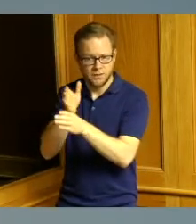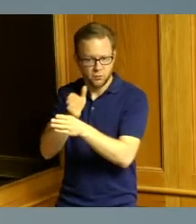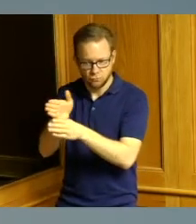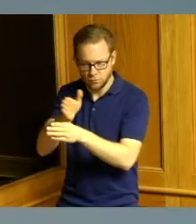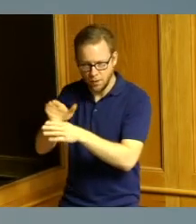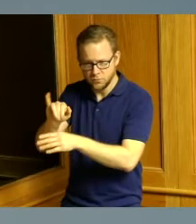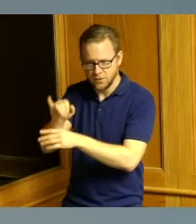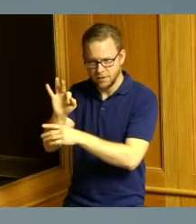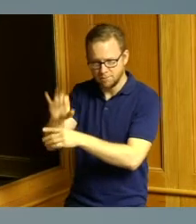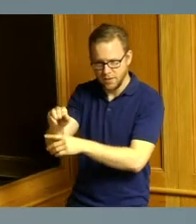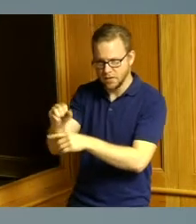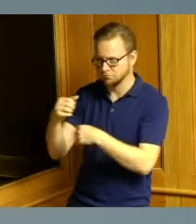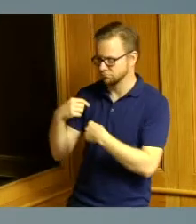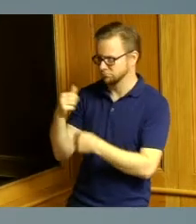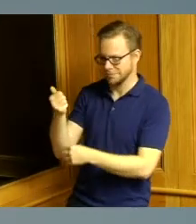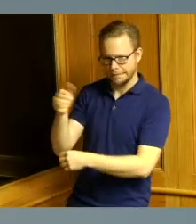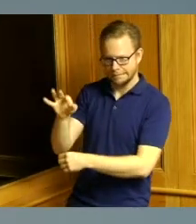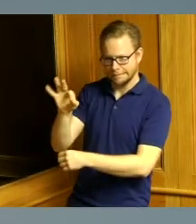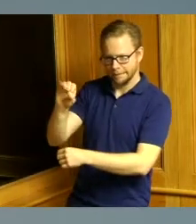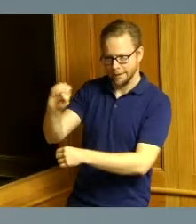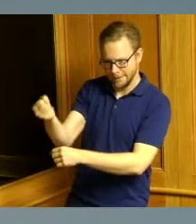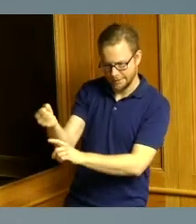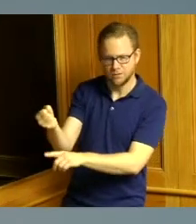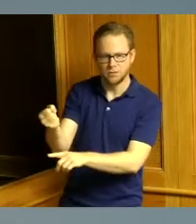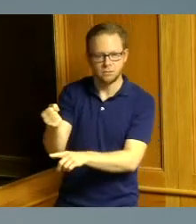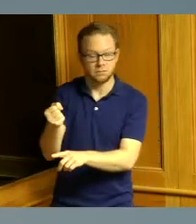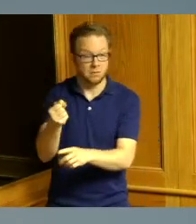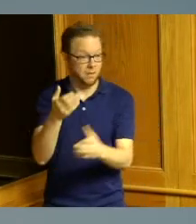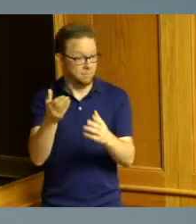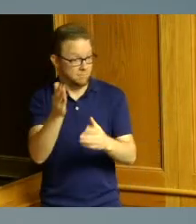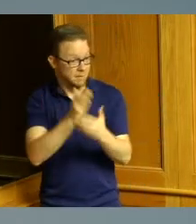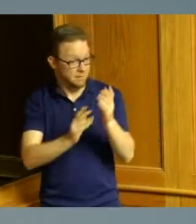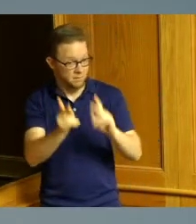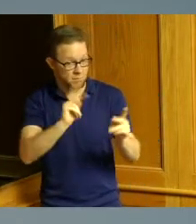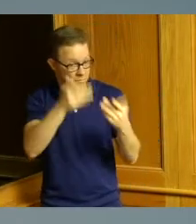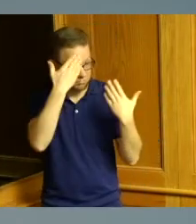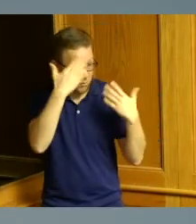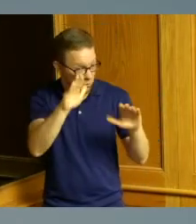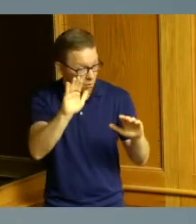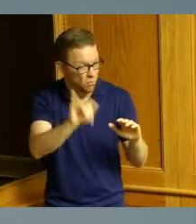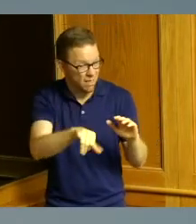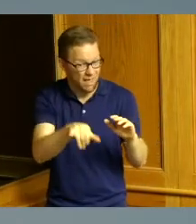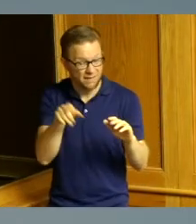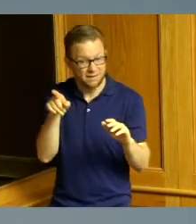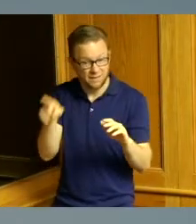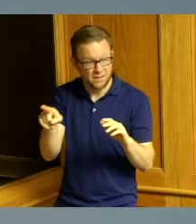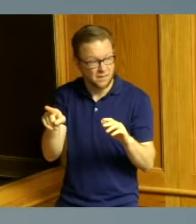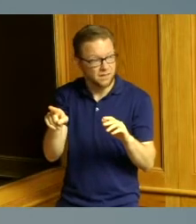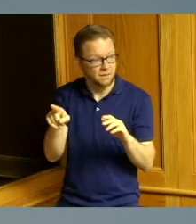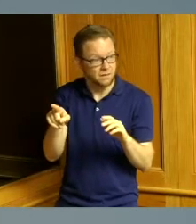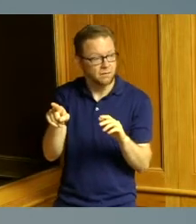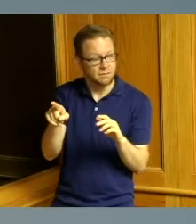back in the 1990s even some folks might might not know Michael spent time as a loaned executive from